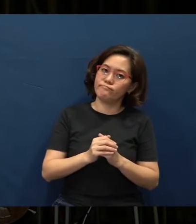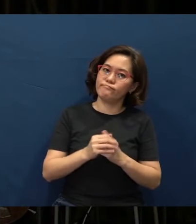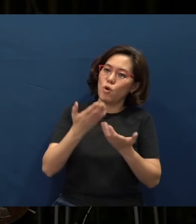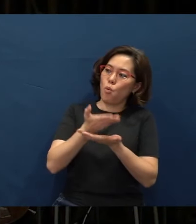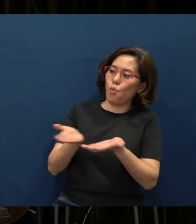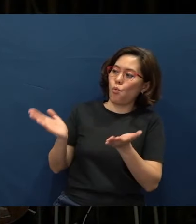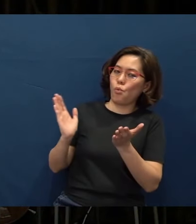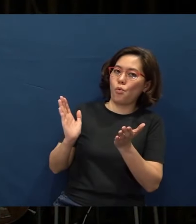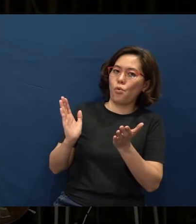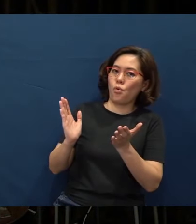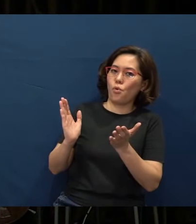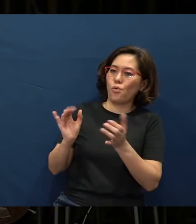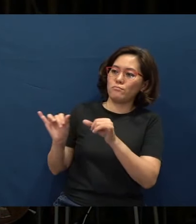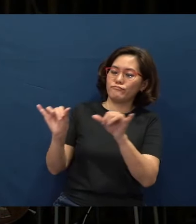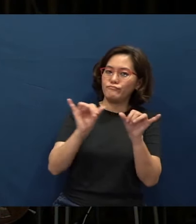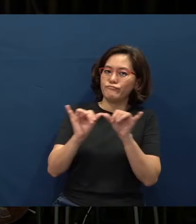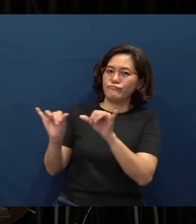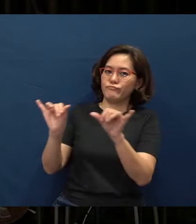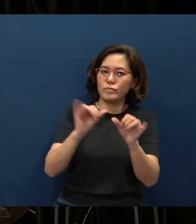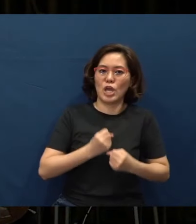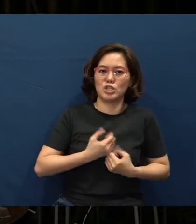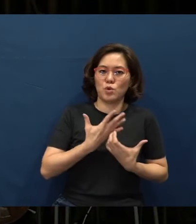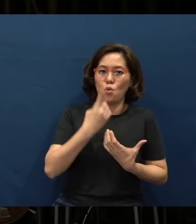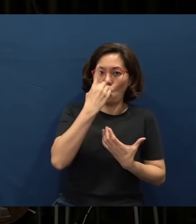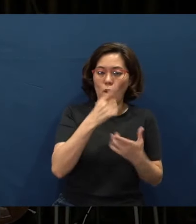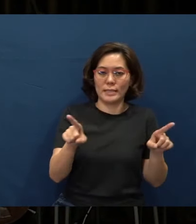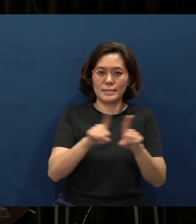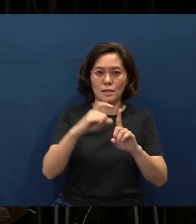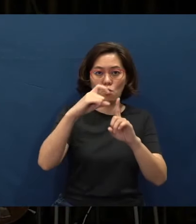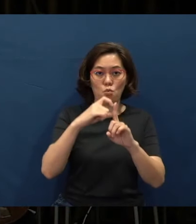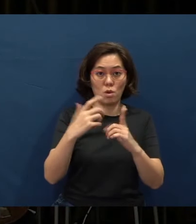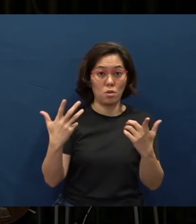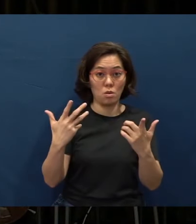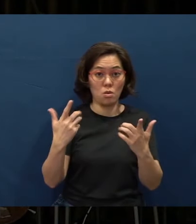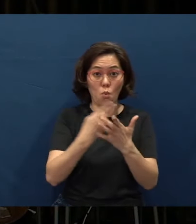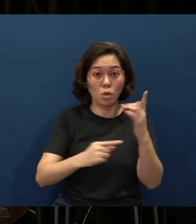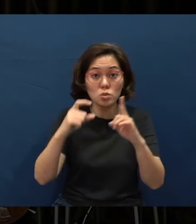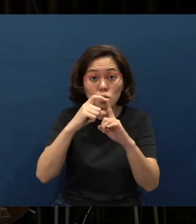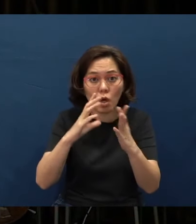synonymous expressions of one same word, and the word is “learning”. “Learning”, okay.